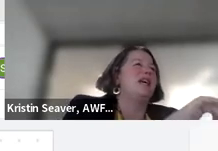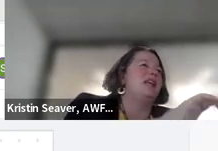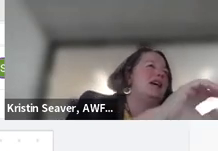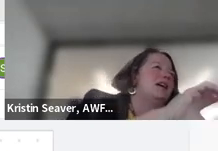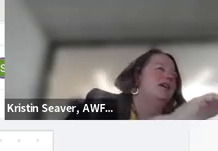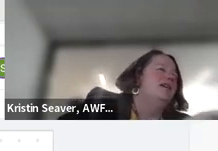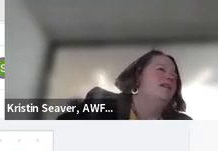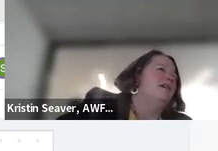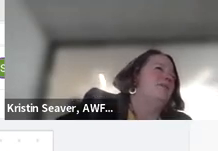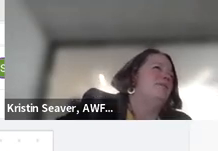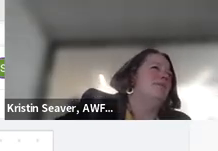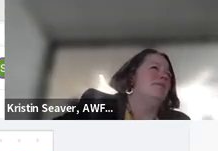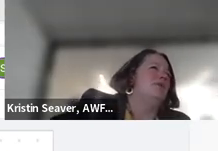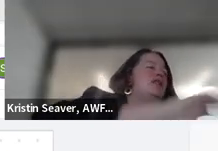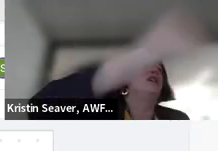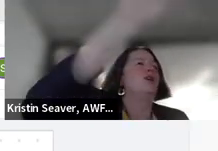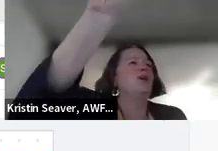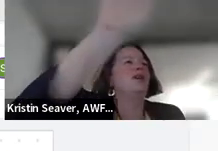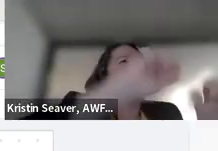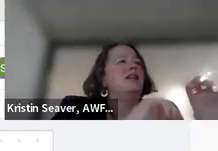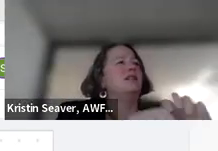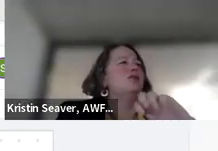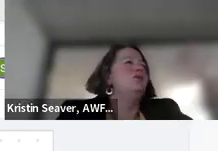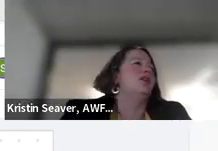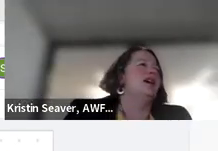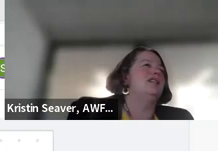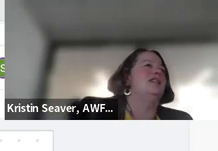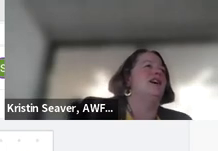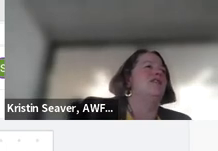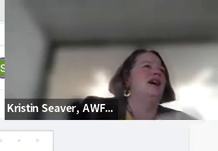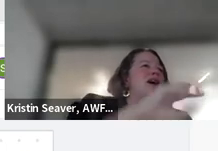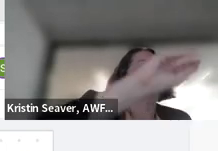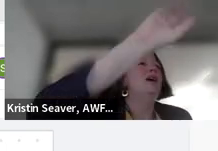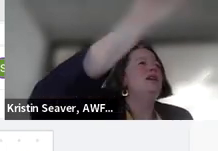But then like persistent old clauses, new clauses left out,